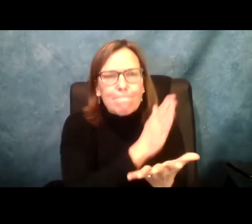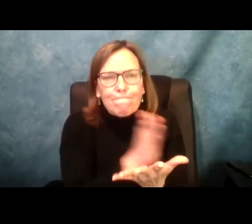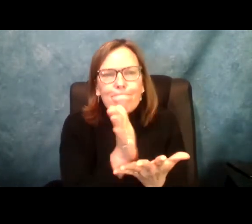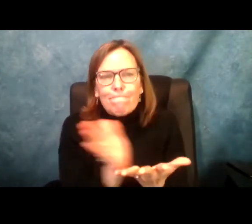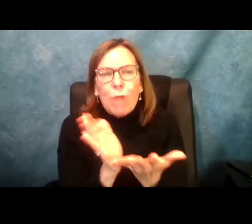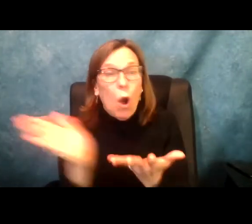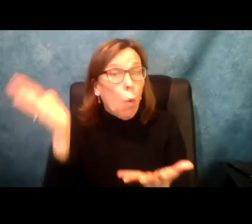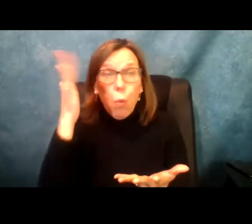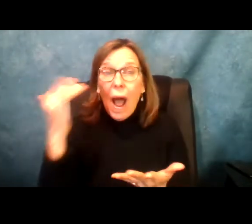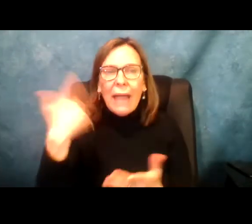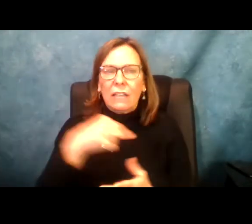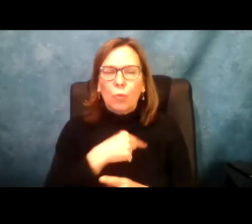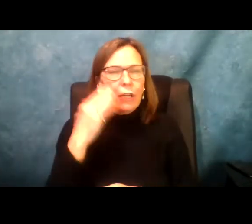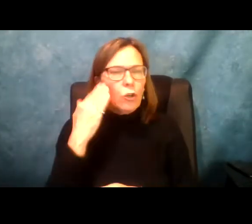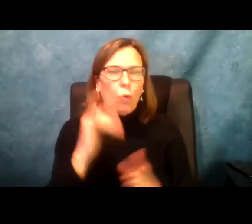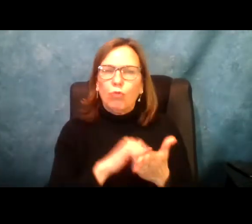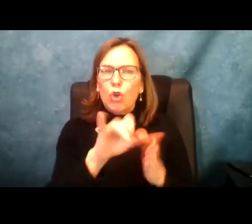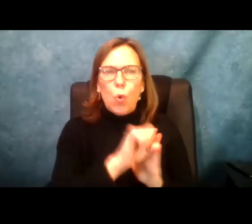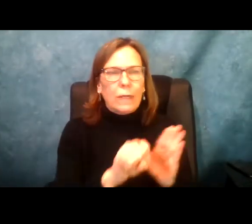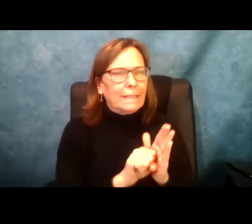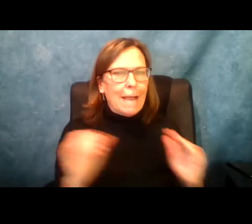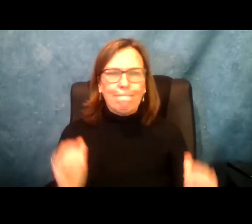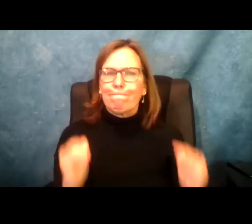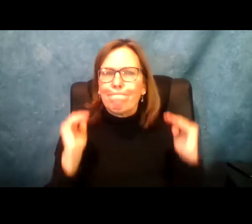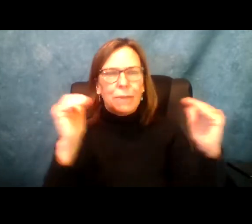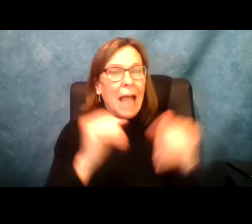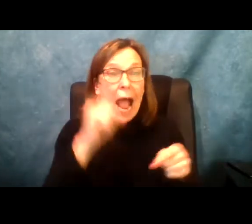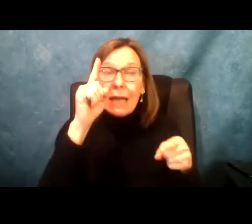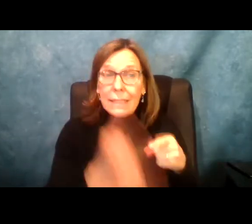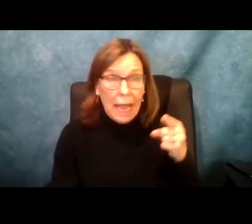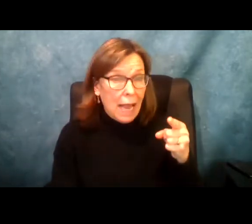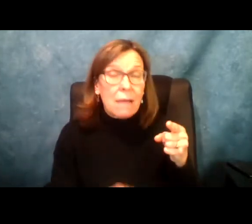because